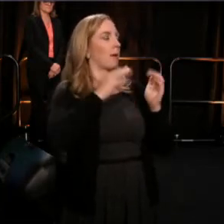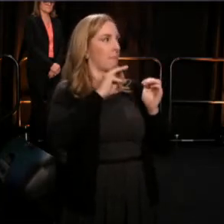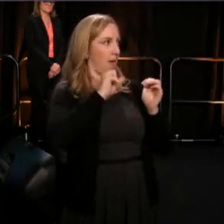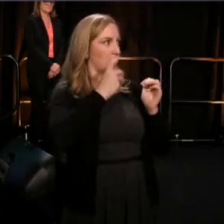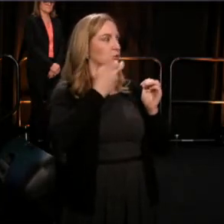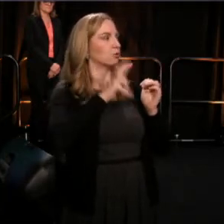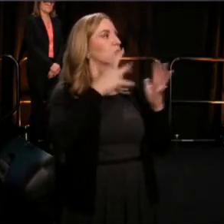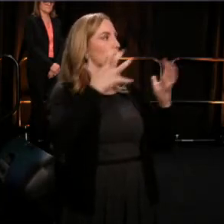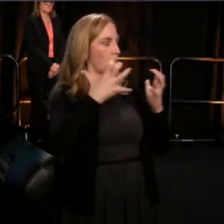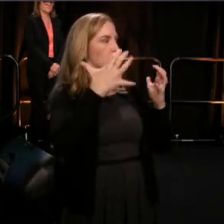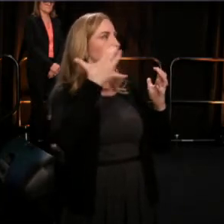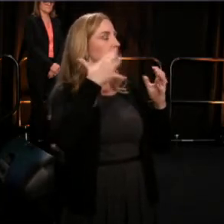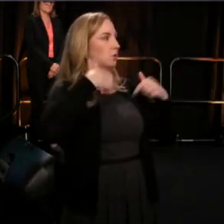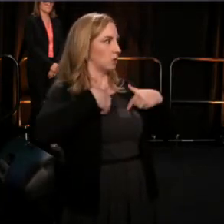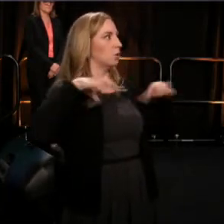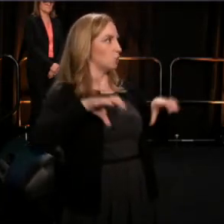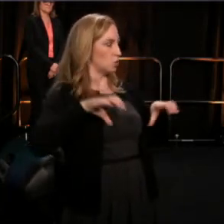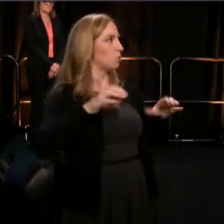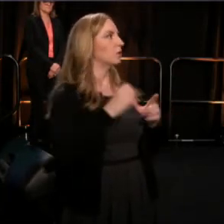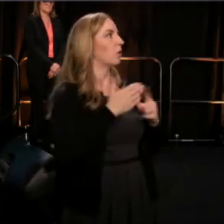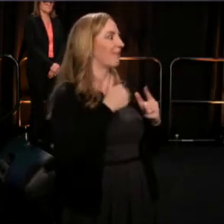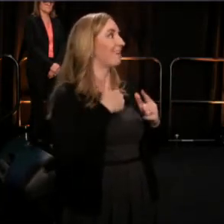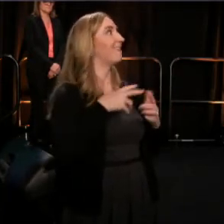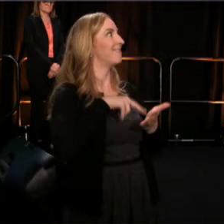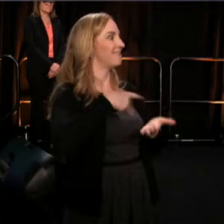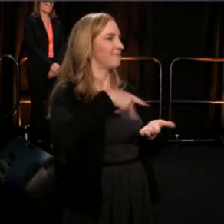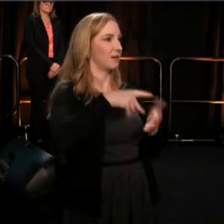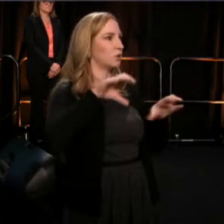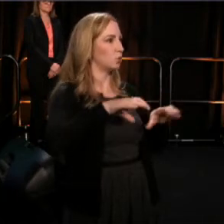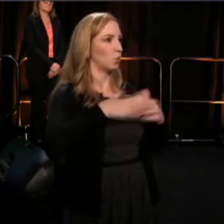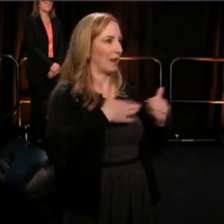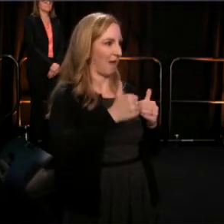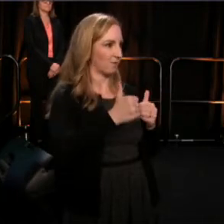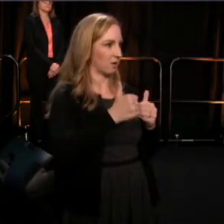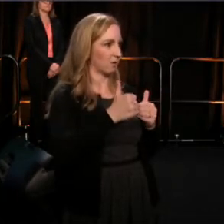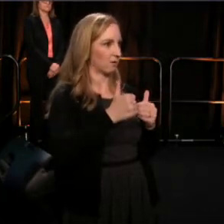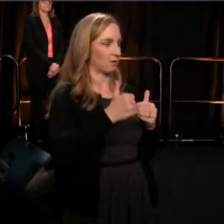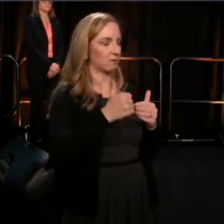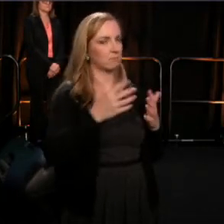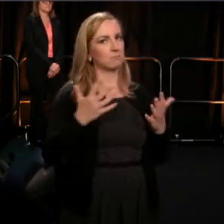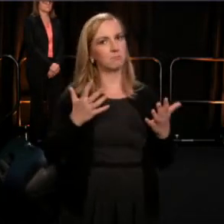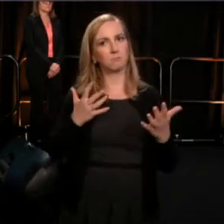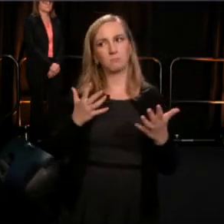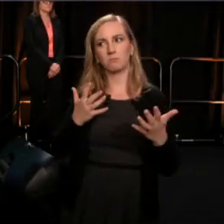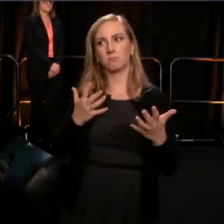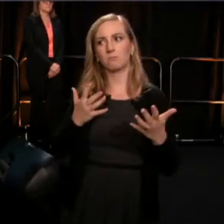This tradition has its present life counterpart, in the crossover artists